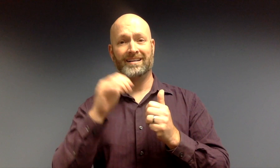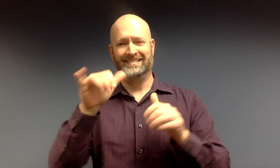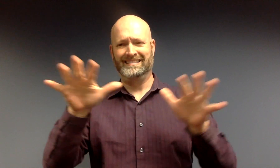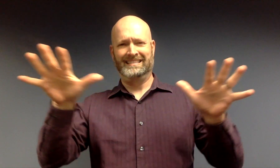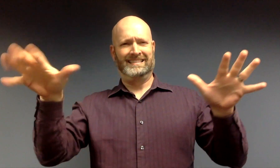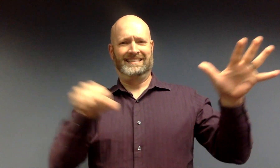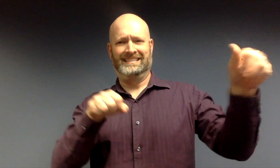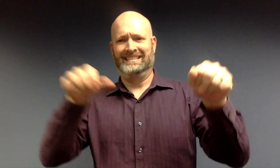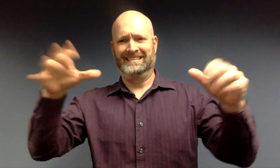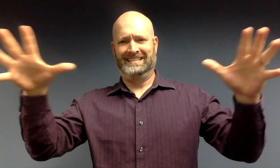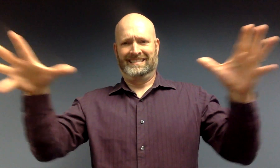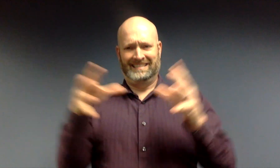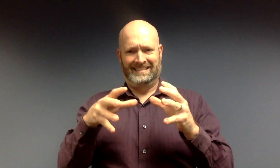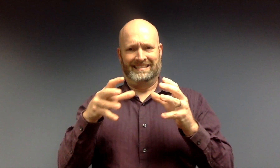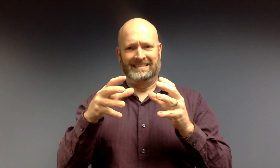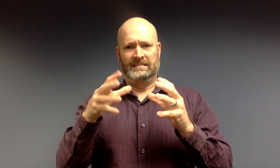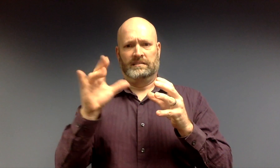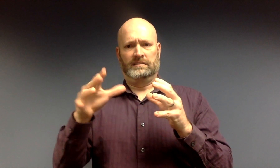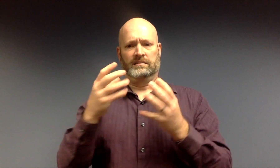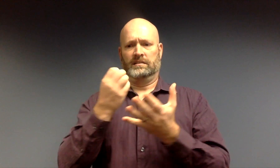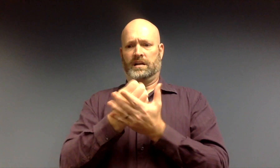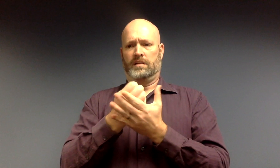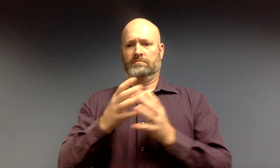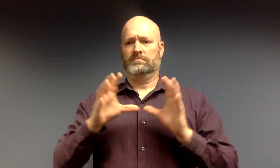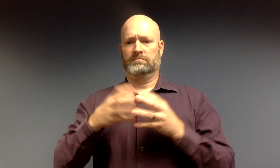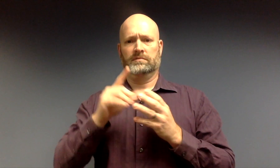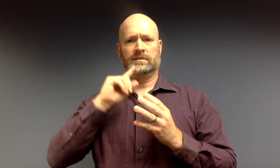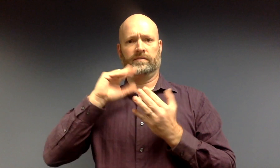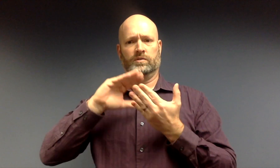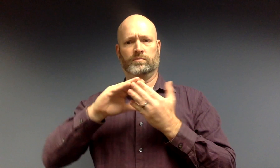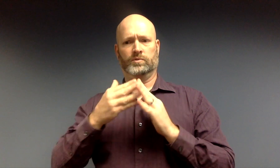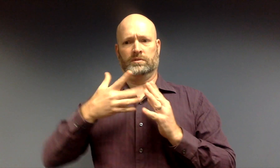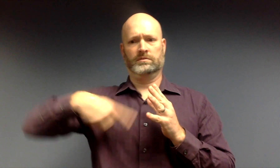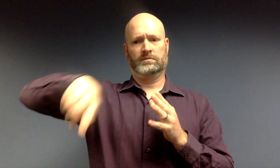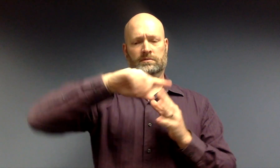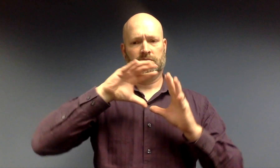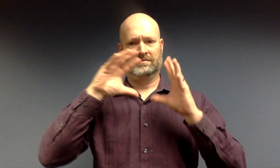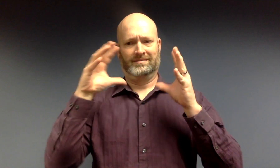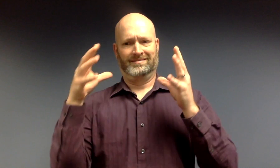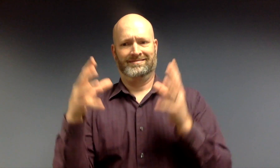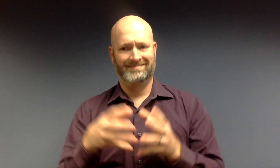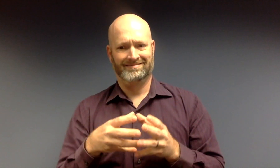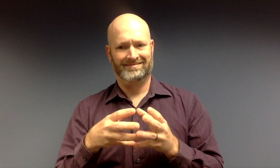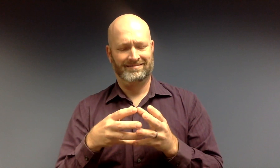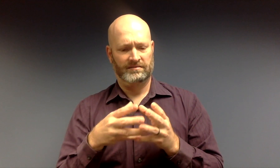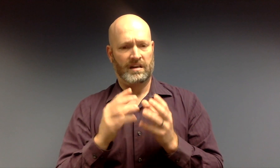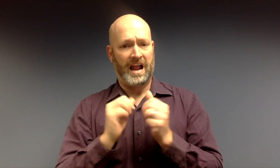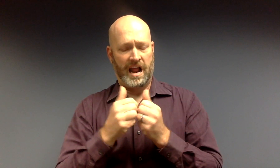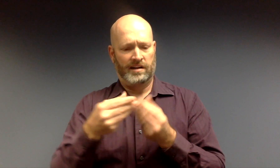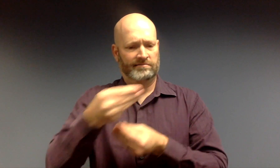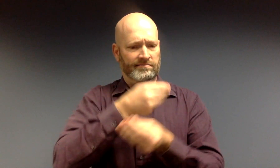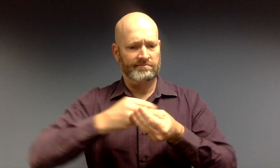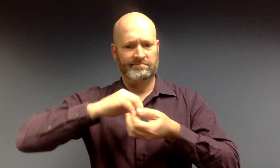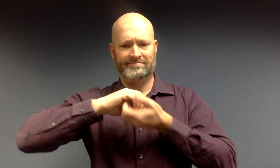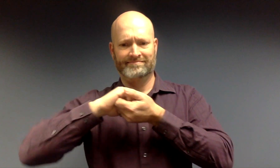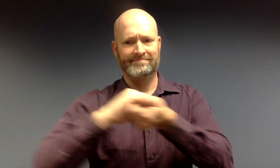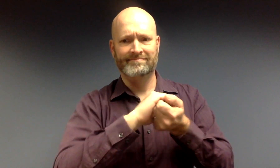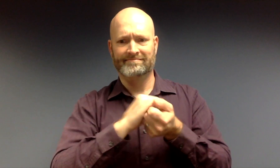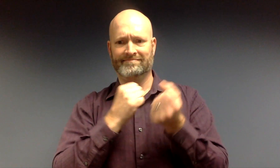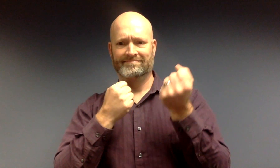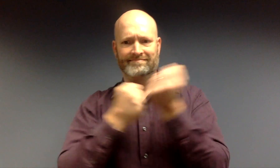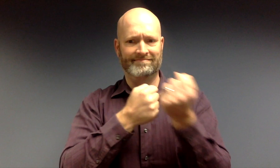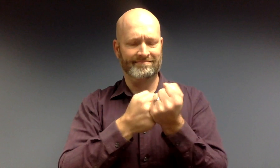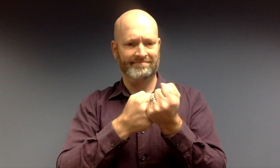The Deaf Ecosystem is realized by harnessing the socio-economic power within the community through collaboration and support,